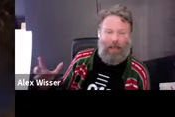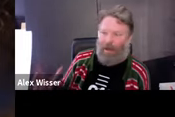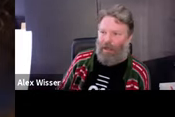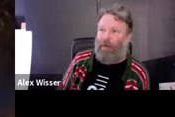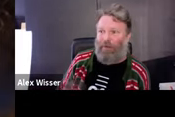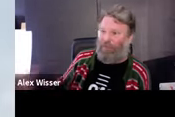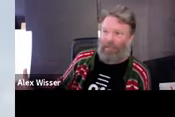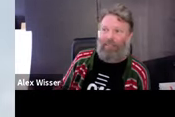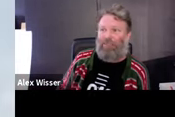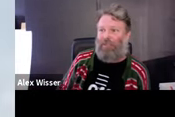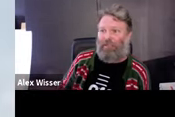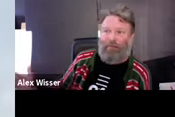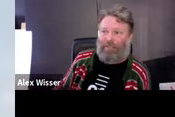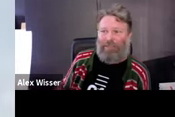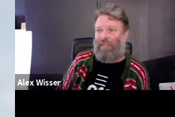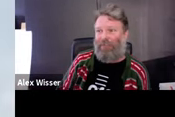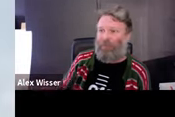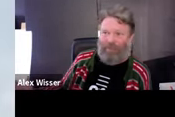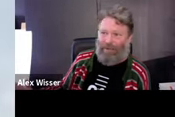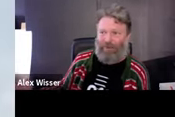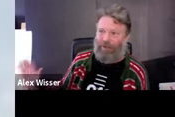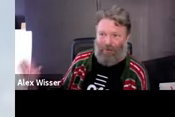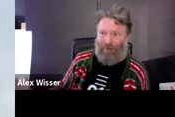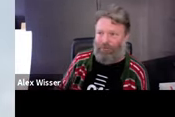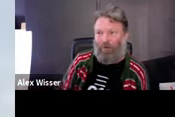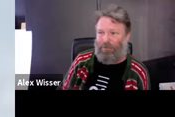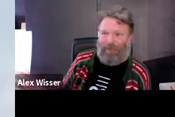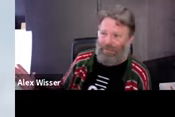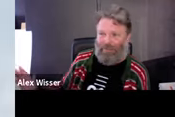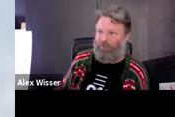community laughed. He told me, "Everyone's here", like from all